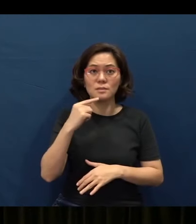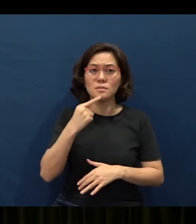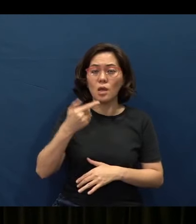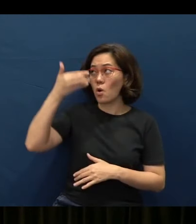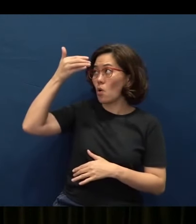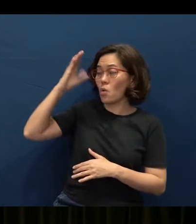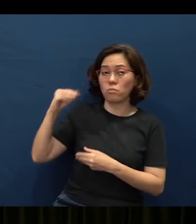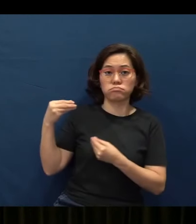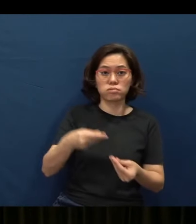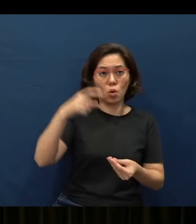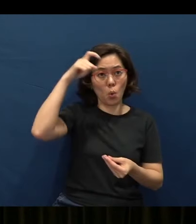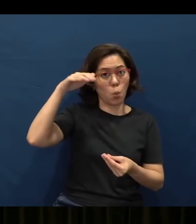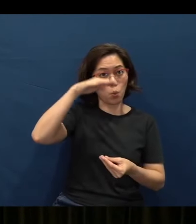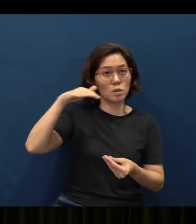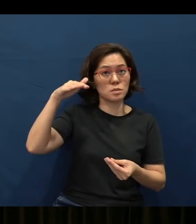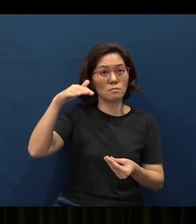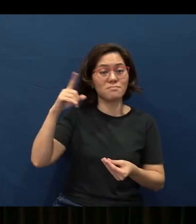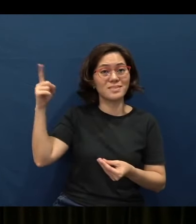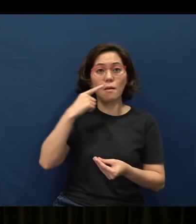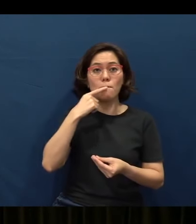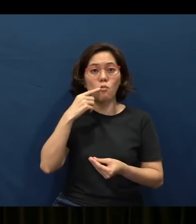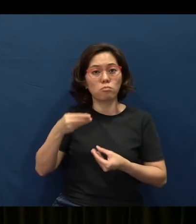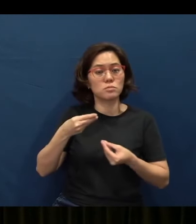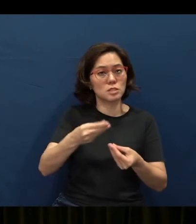from His mouth come knowledge and understanding.